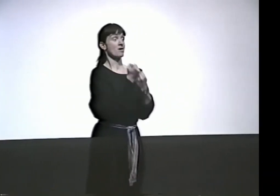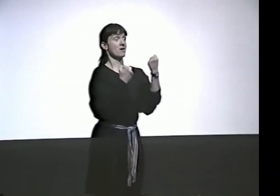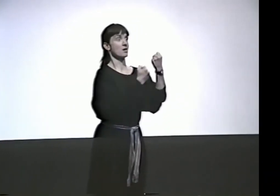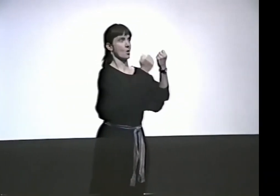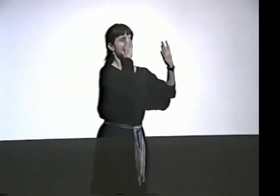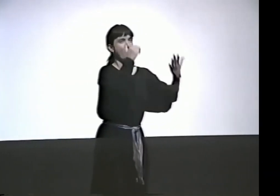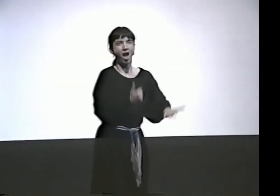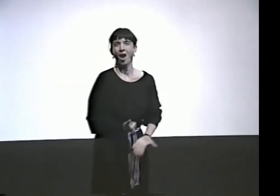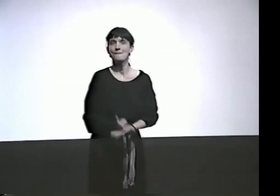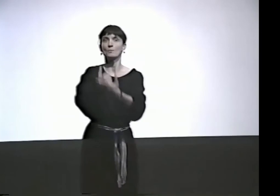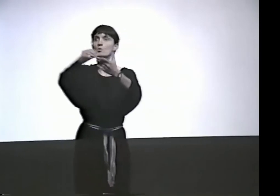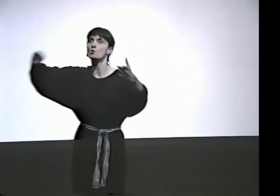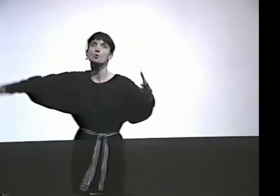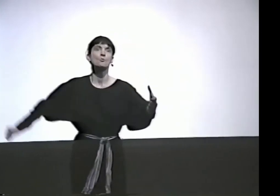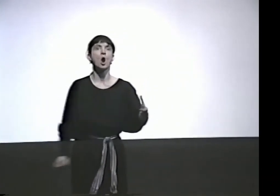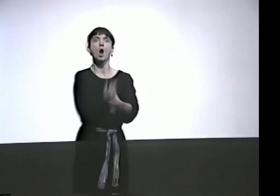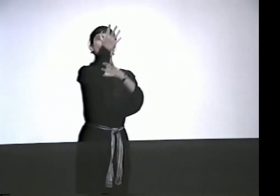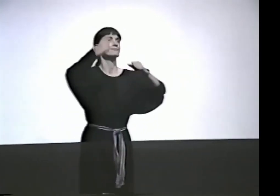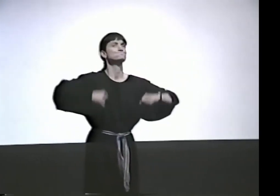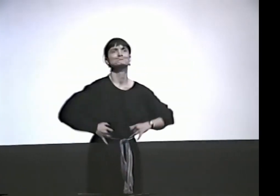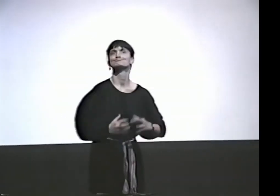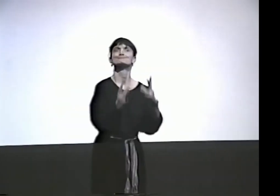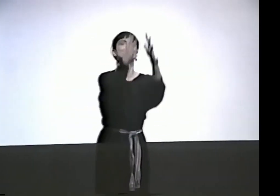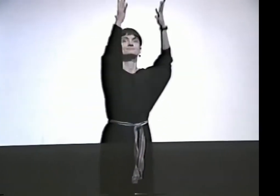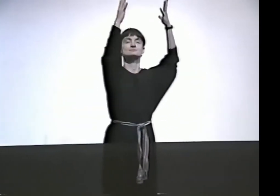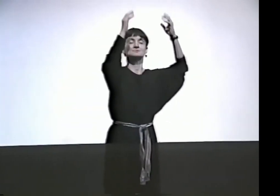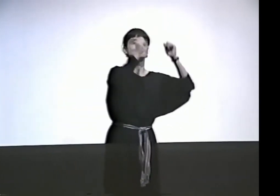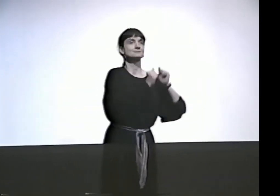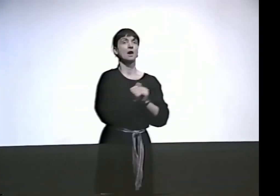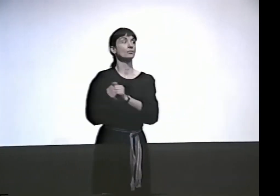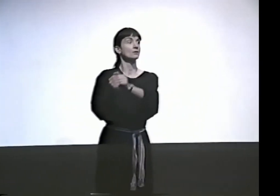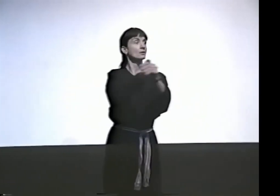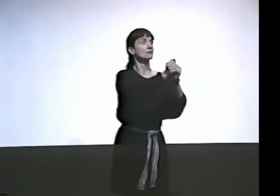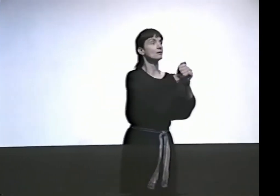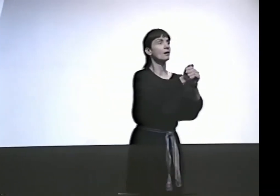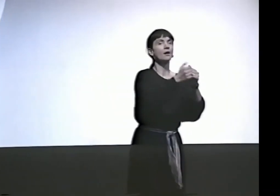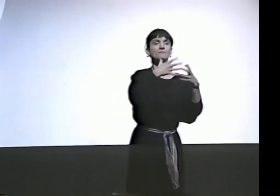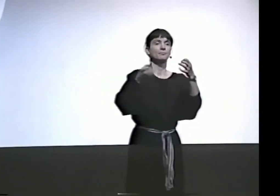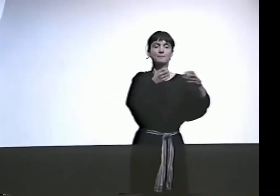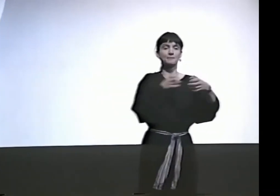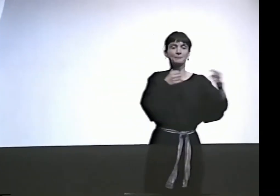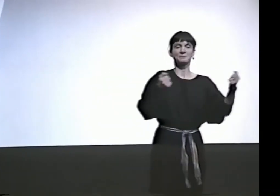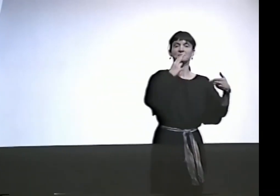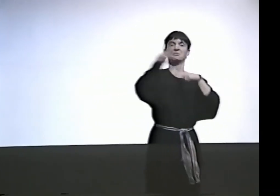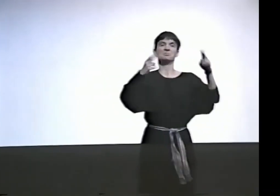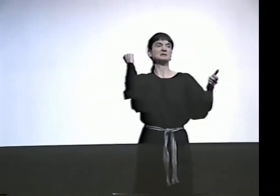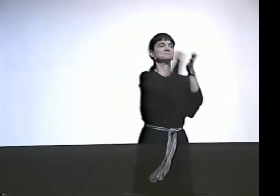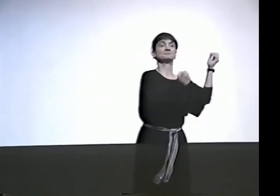THAT SUPPORT WILL HELP THE GROWTH AND HELP ALL OF US GROW TOGETHER